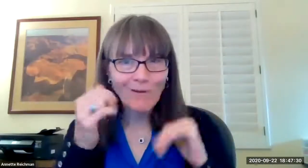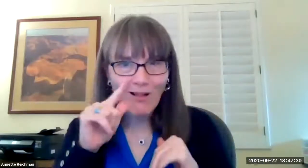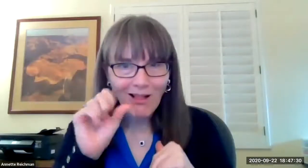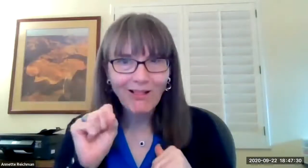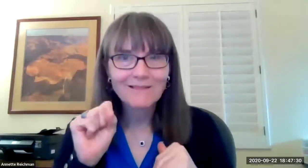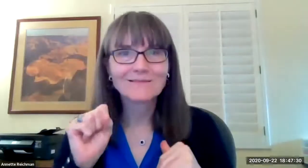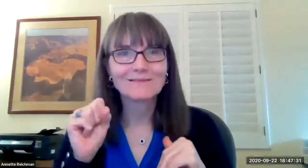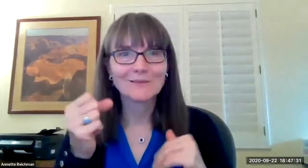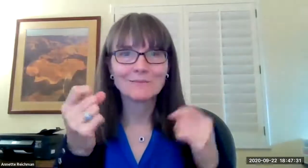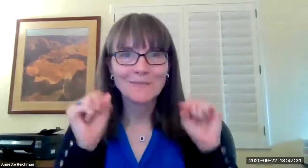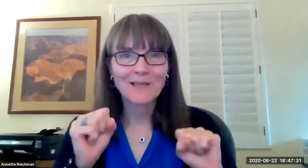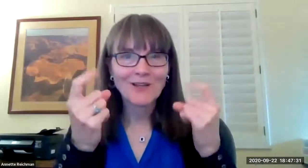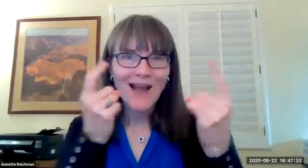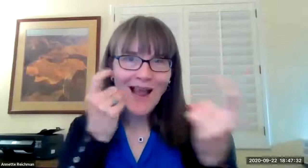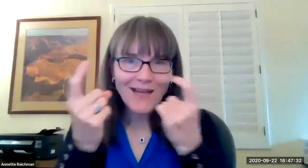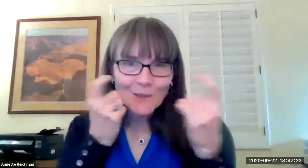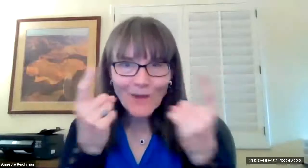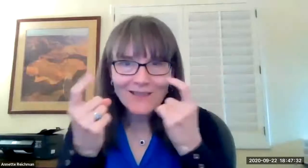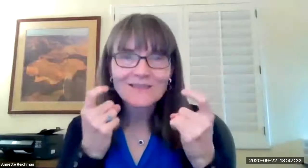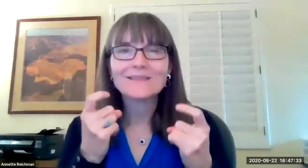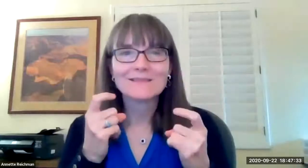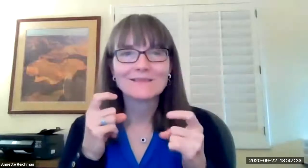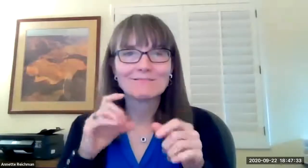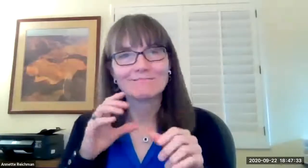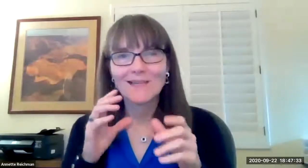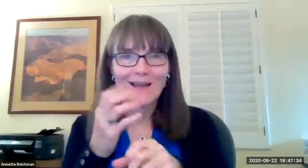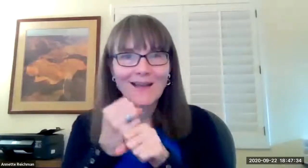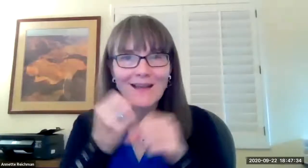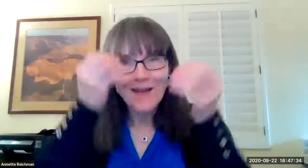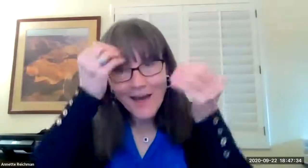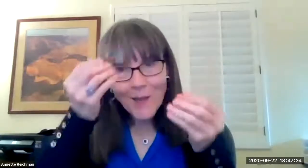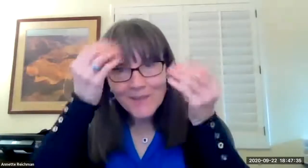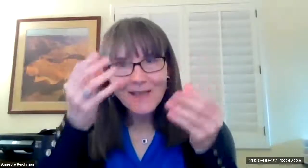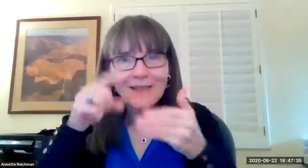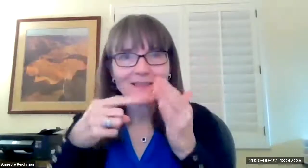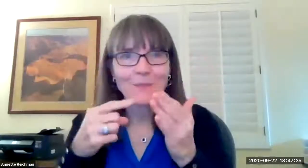they all seemed to enjoy these town halls to be able to